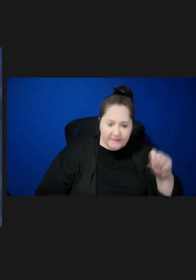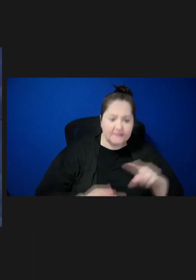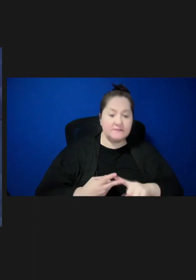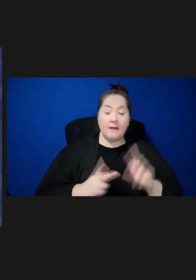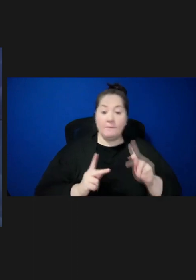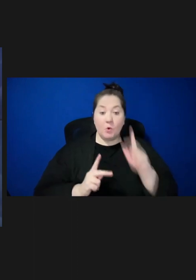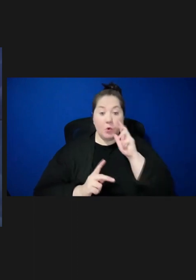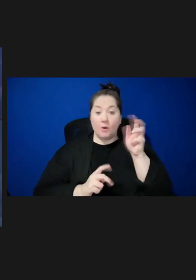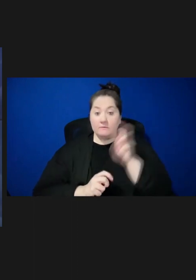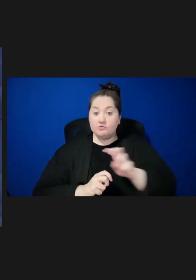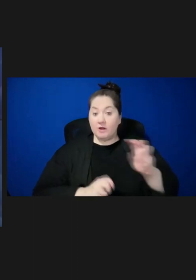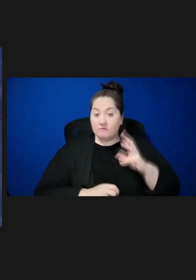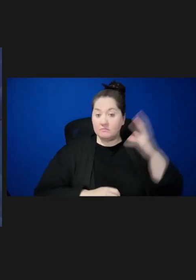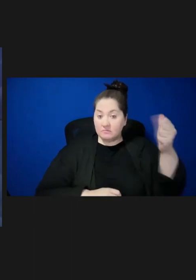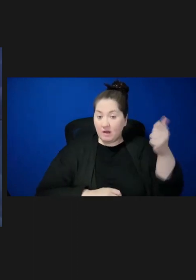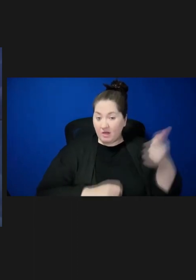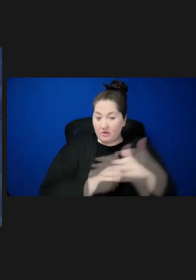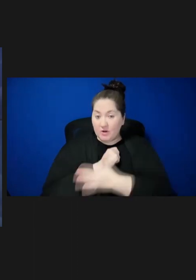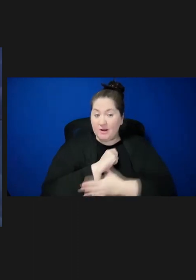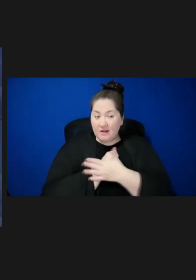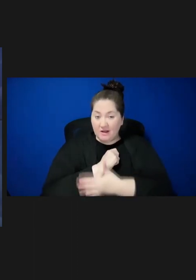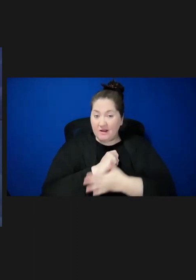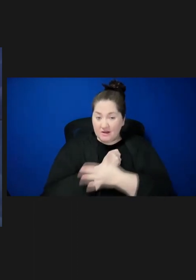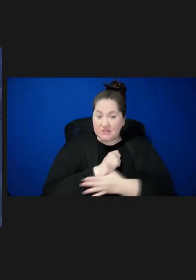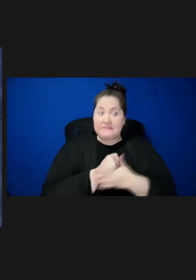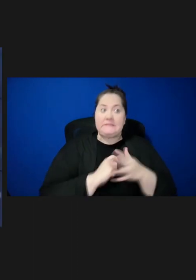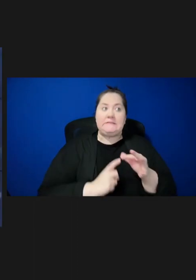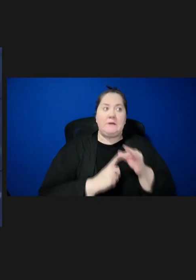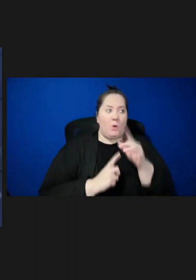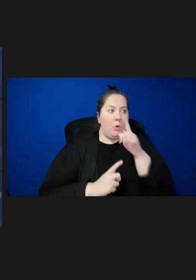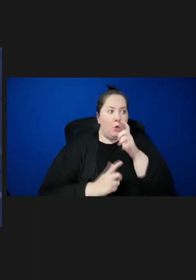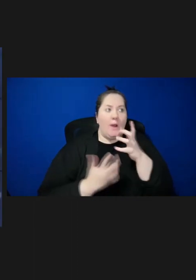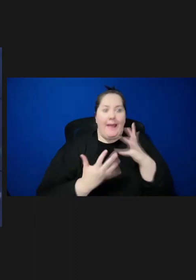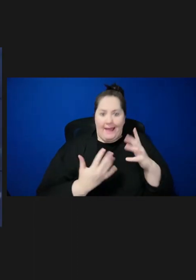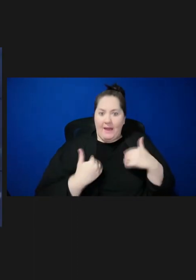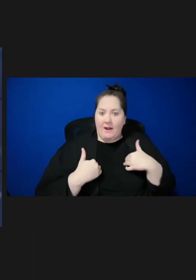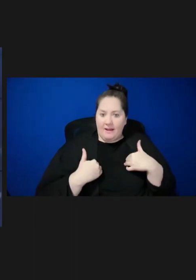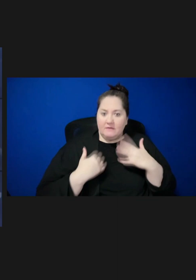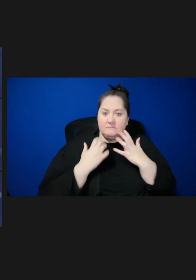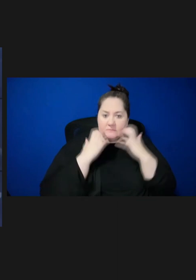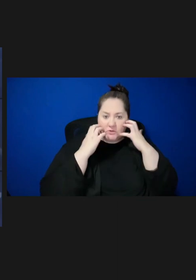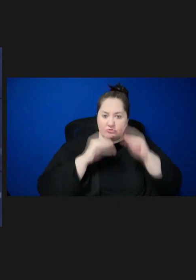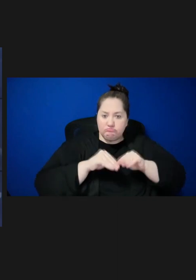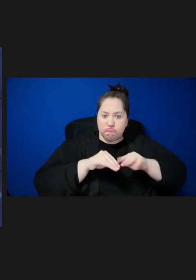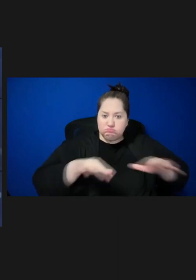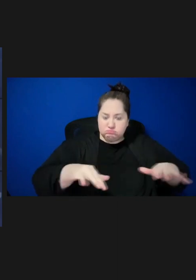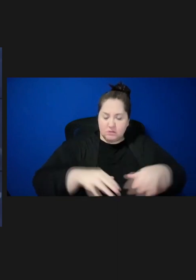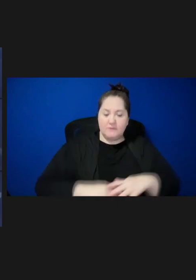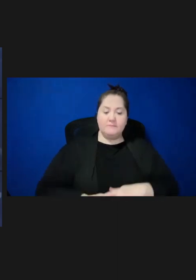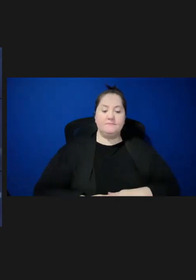areas with ongoing measles outbreaks. To be effective in our disease prevention goals,